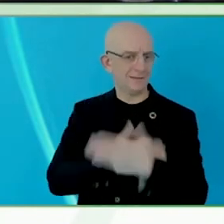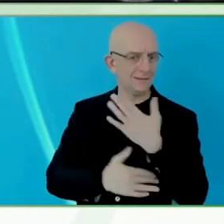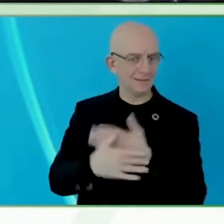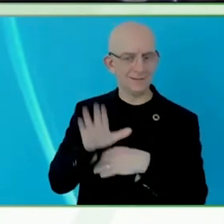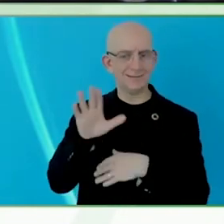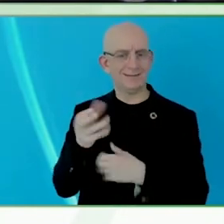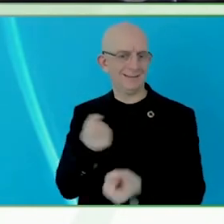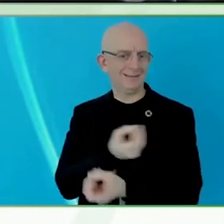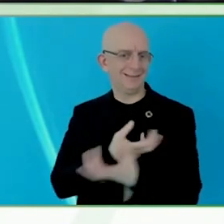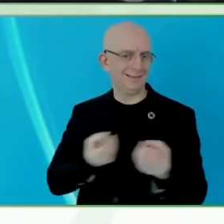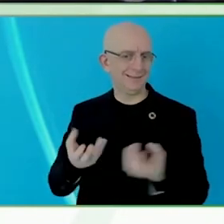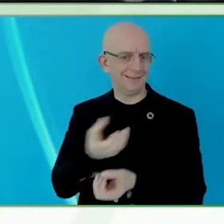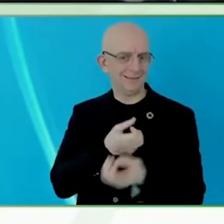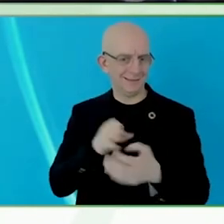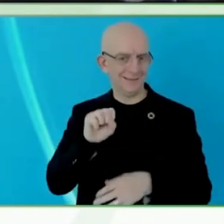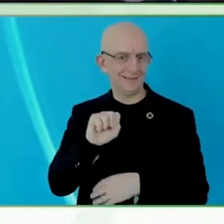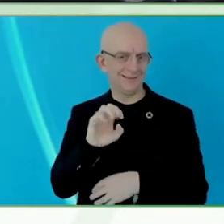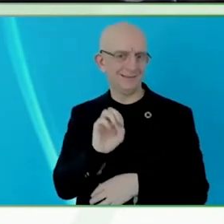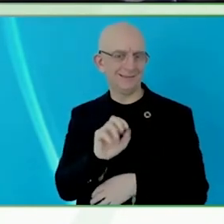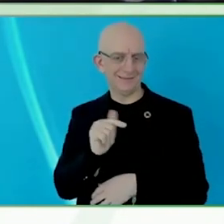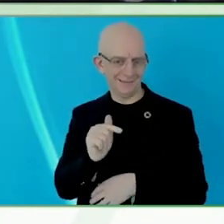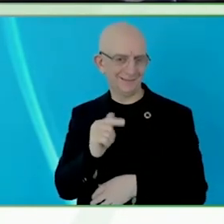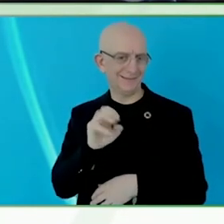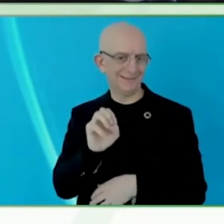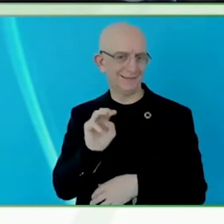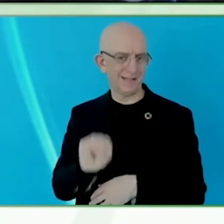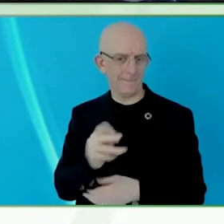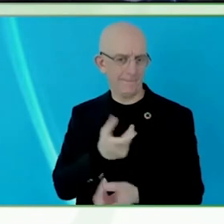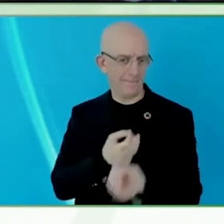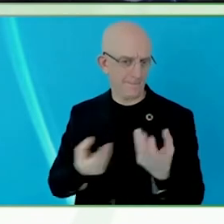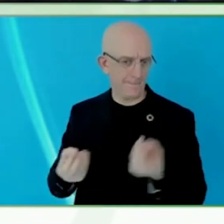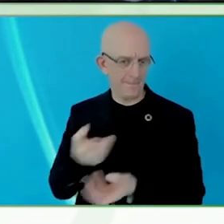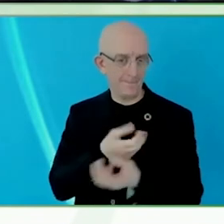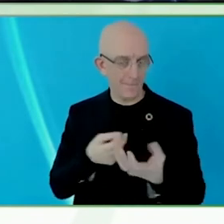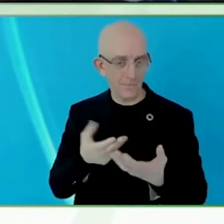scientific organisations who want to promote disability inclusion in their activities?